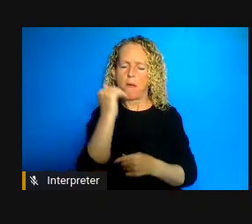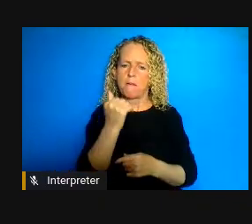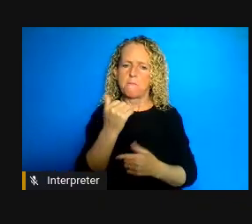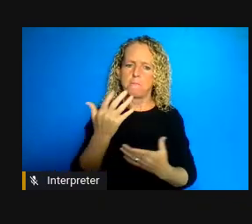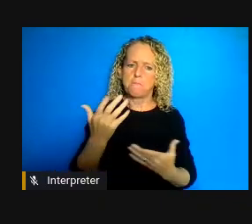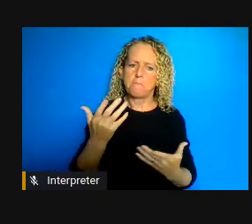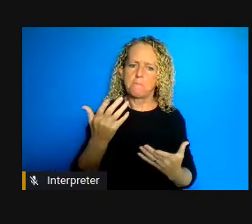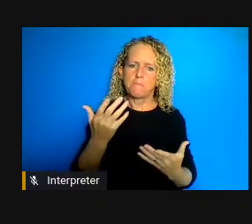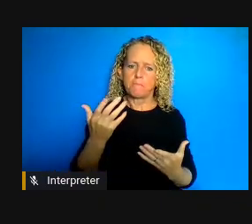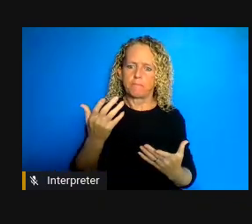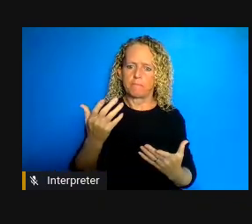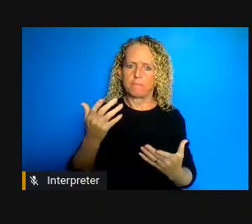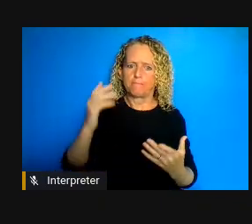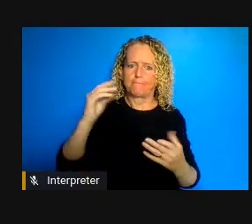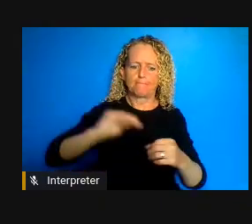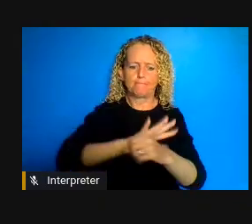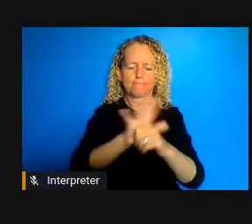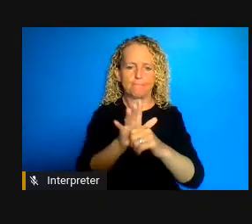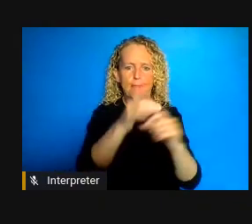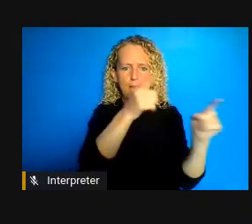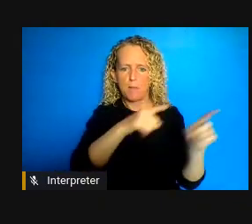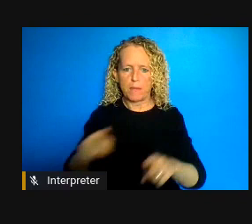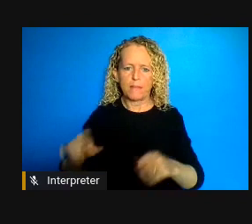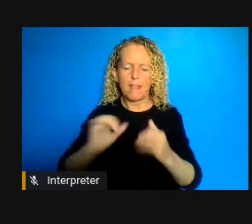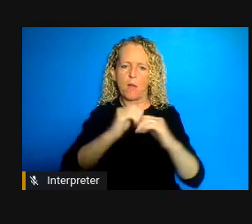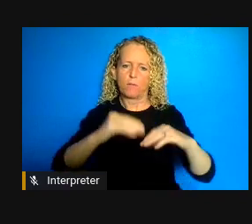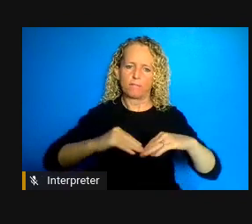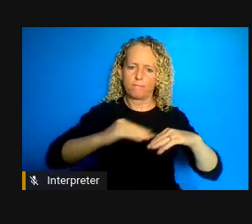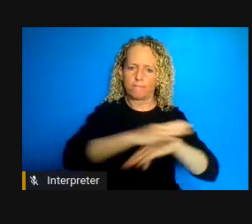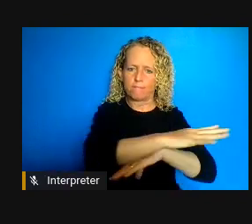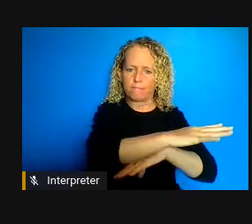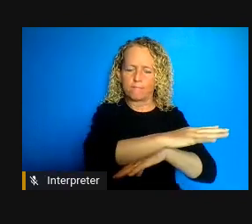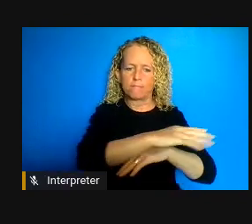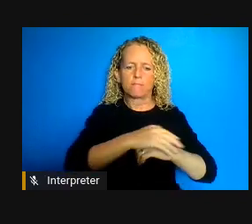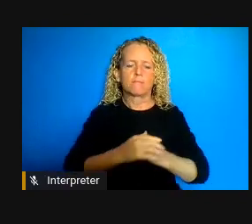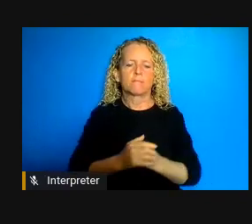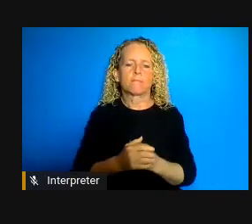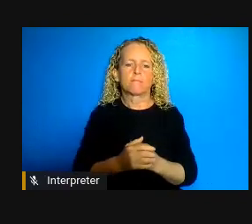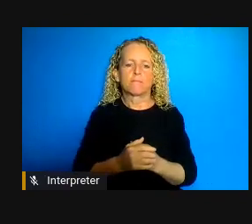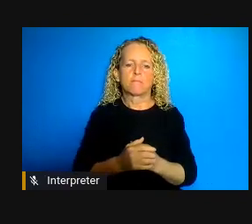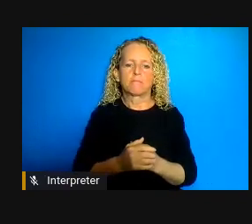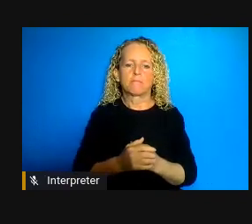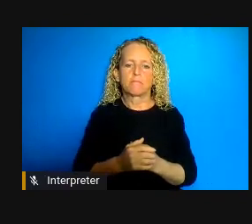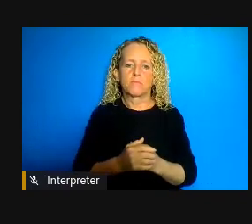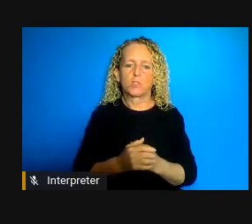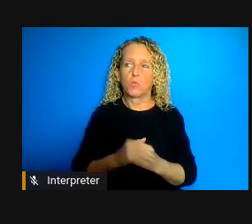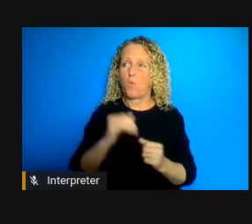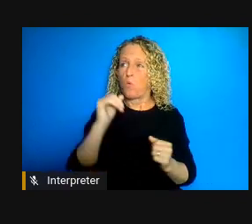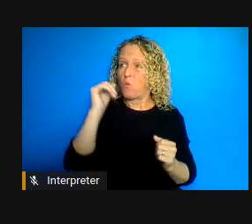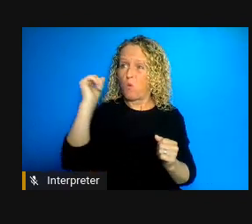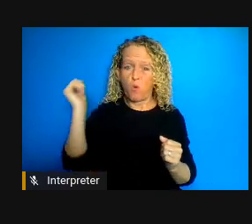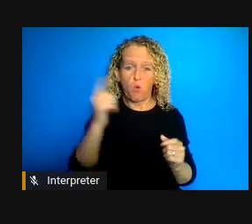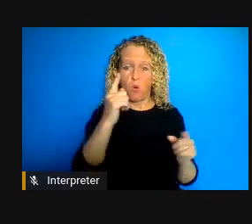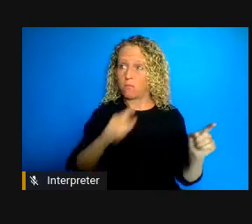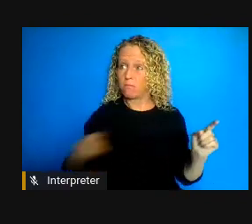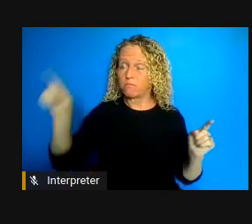midst of it and the common goal was to assemble the resources needed to enable